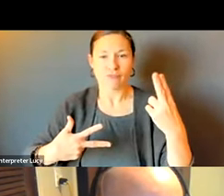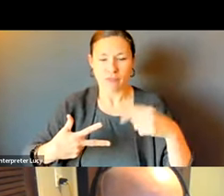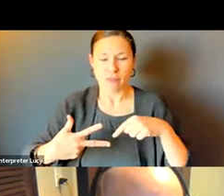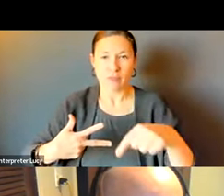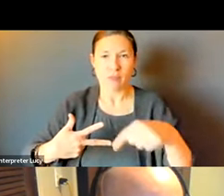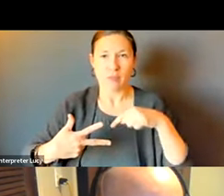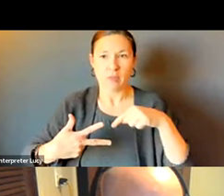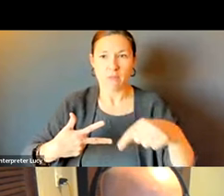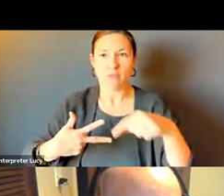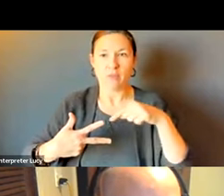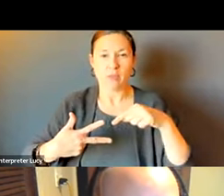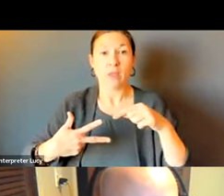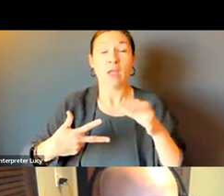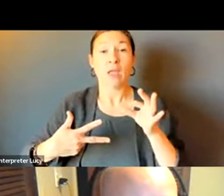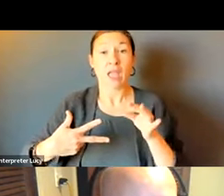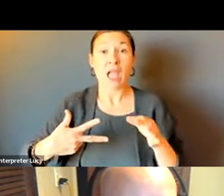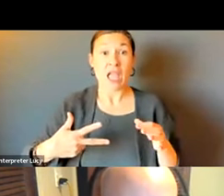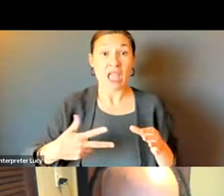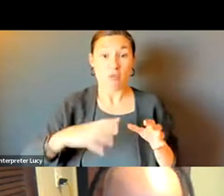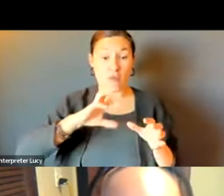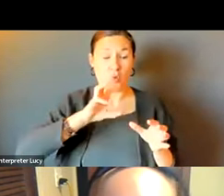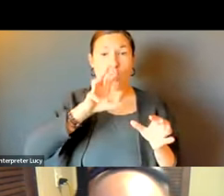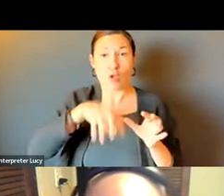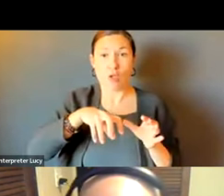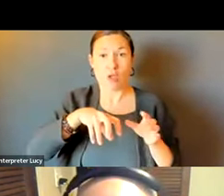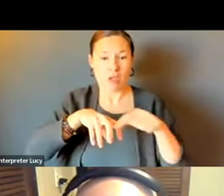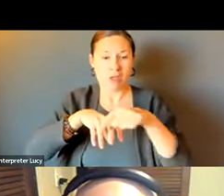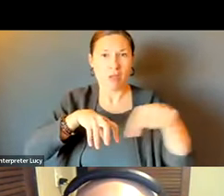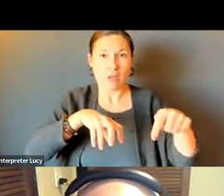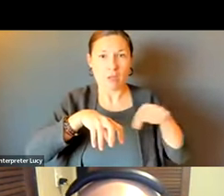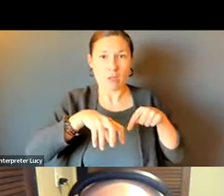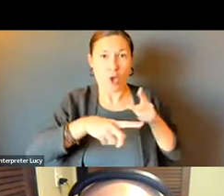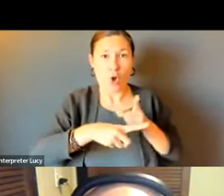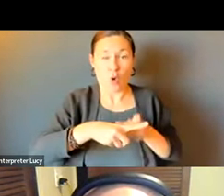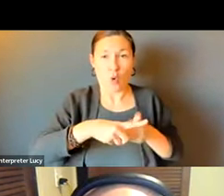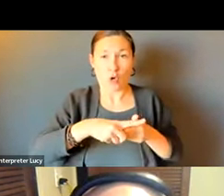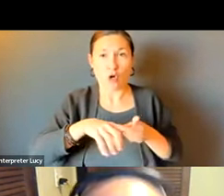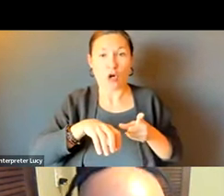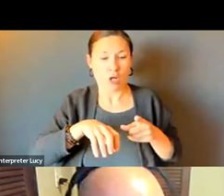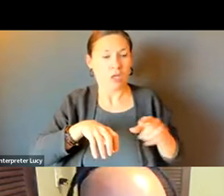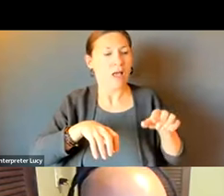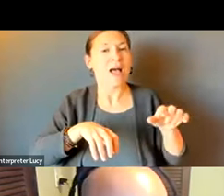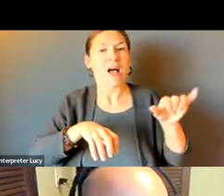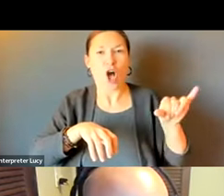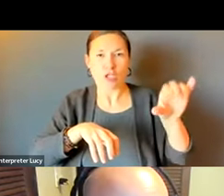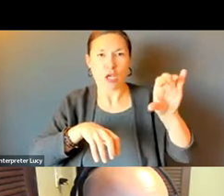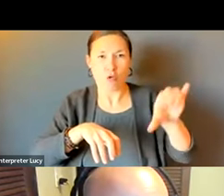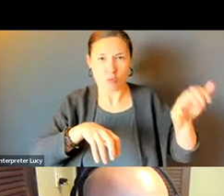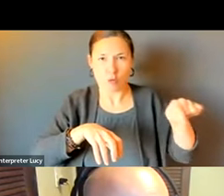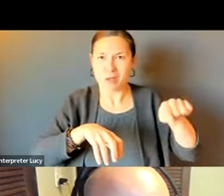IS CLEARED. IF YOU ARE A CORNER BUILDING, THAT CURB RAMP, IT IS ALSO YOUR